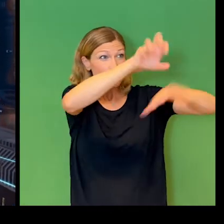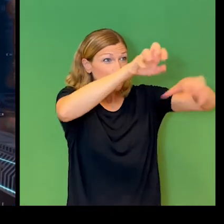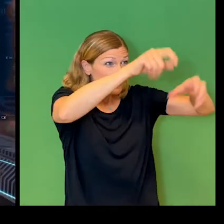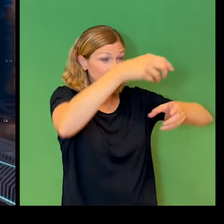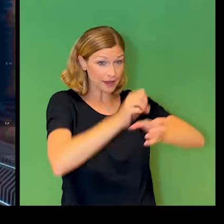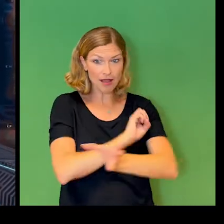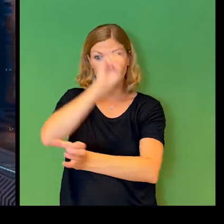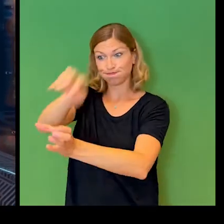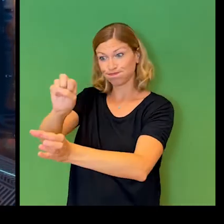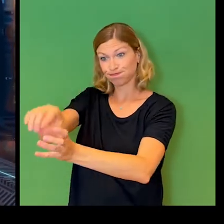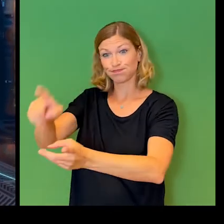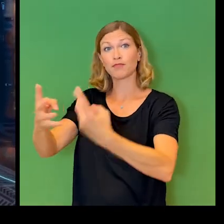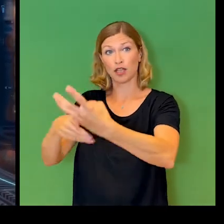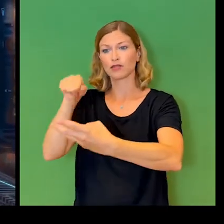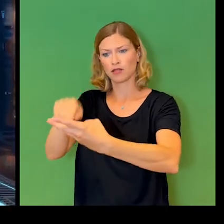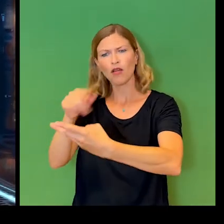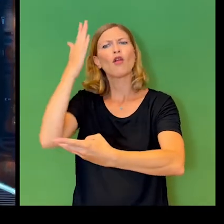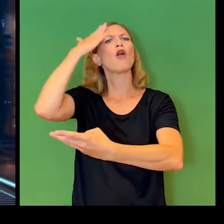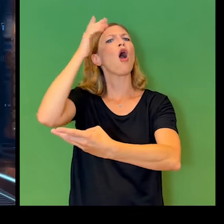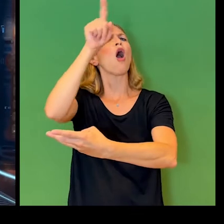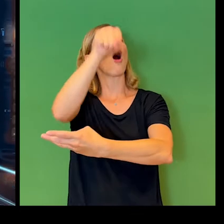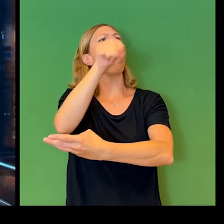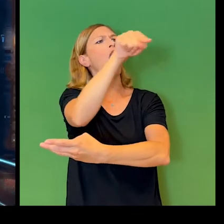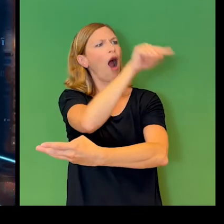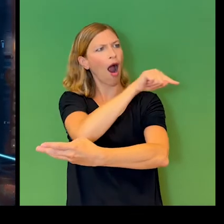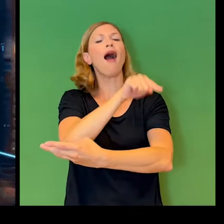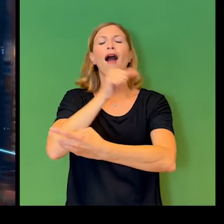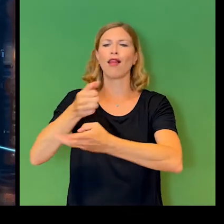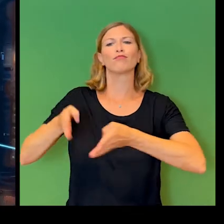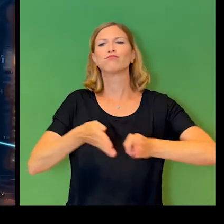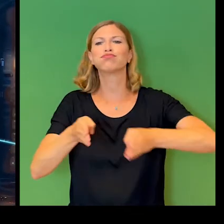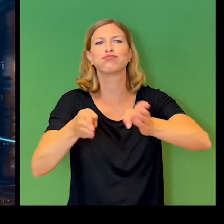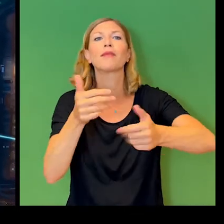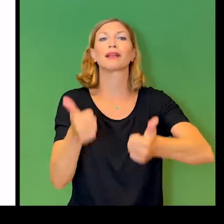The machine improves its accuracy through trial and error.